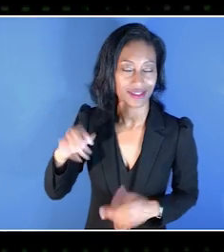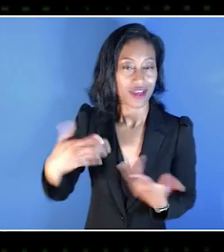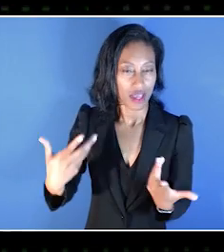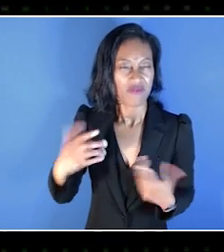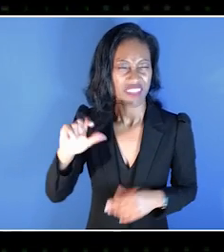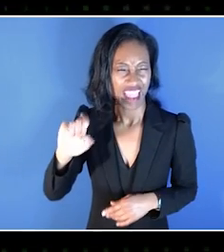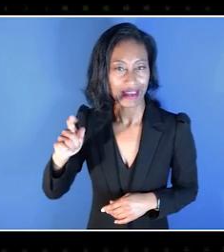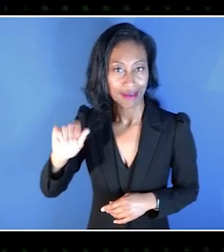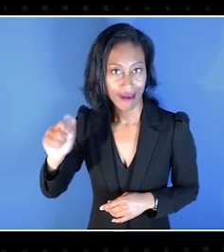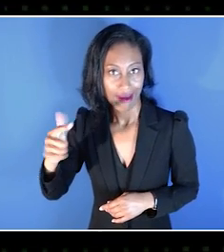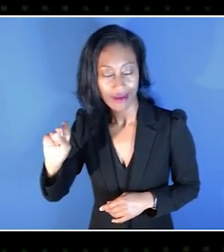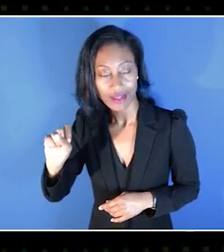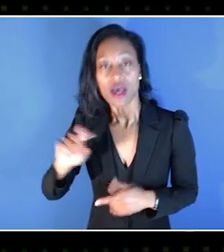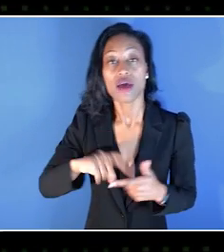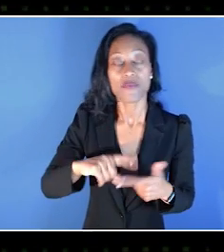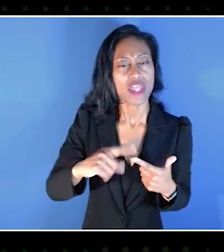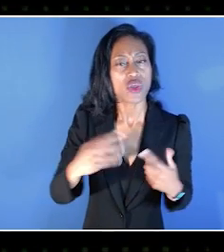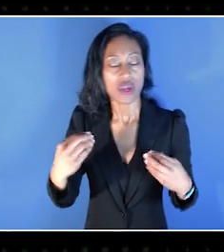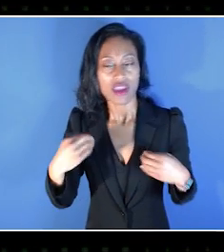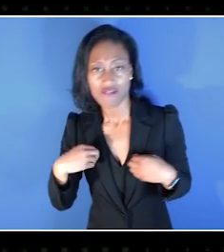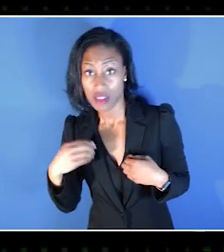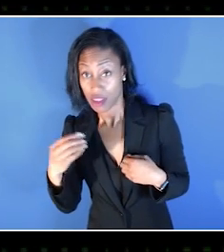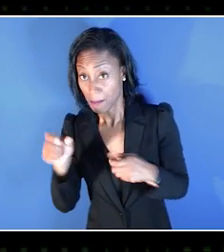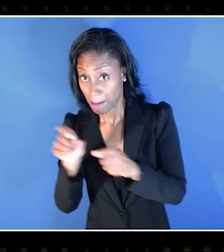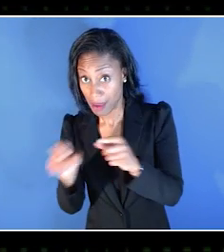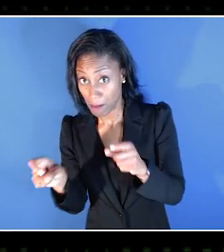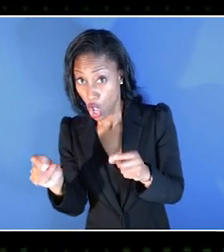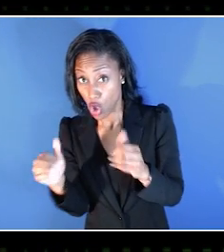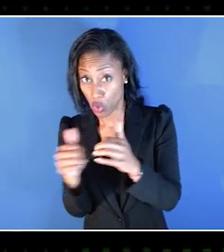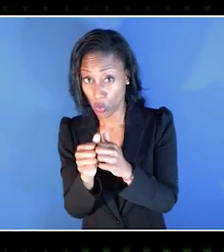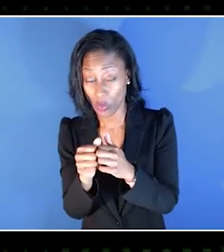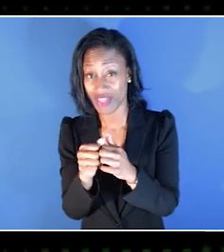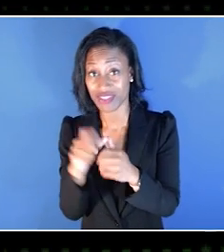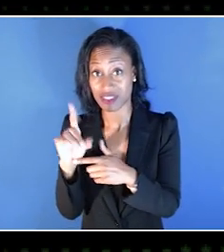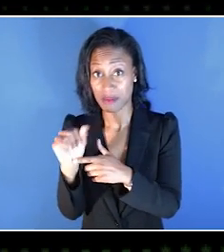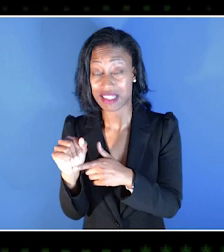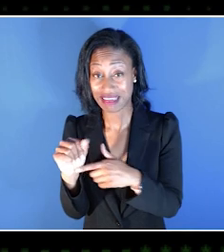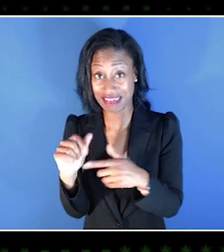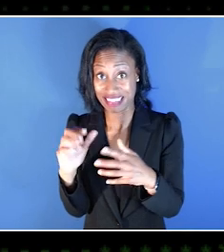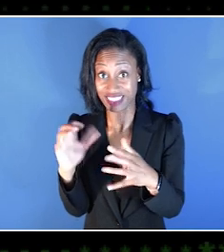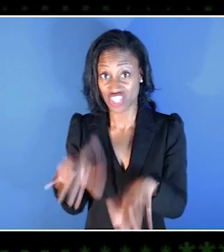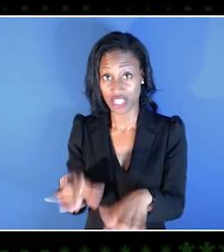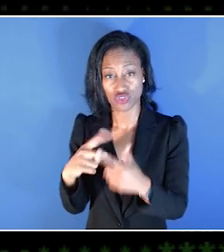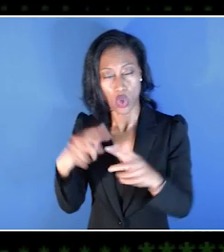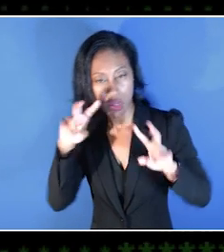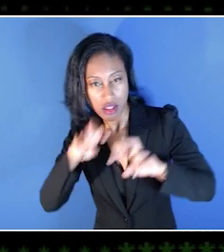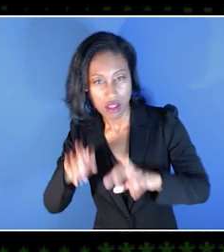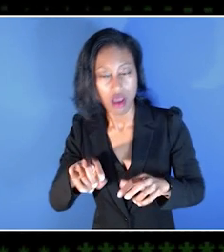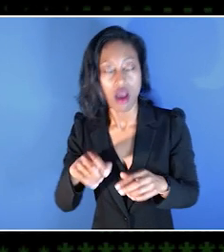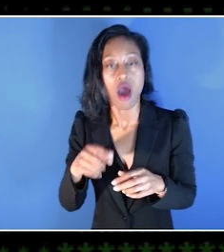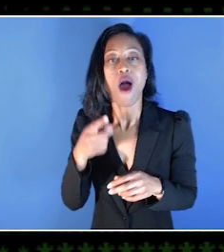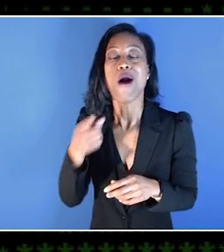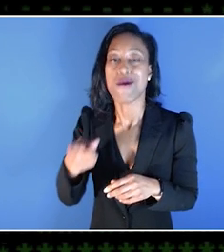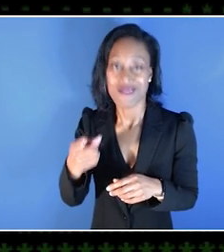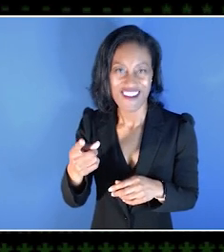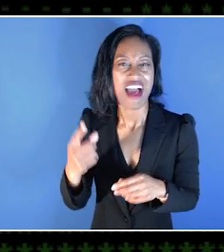to provide that critical lived experience of what it's like to play that game. I love that and so, as someone actually who works in the industry,